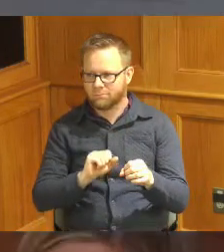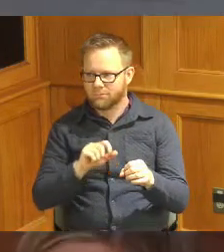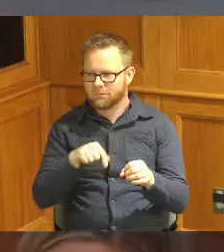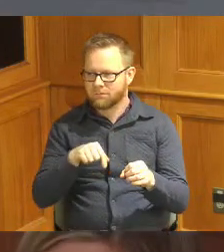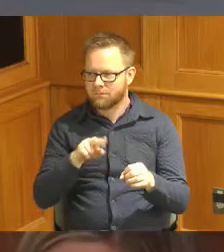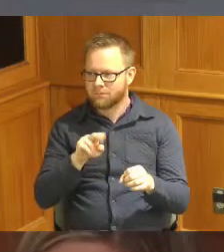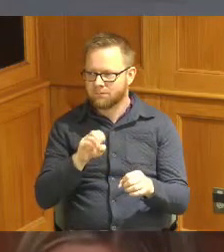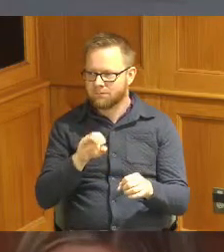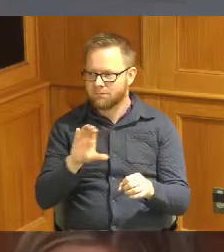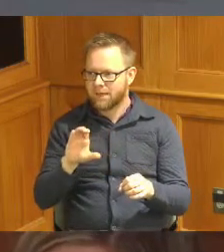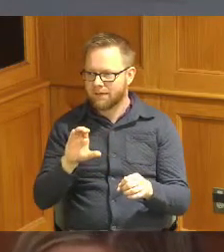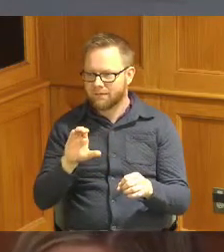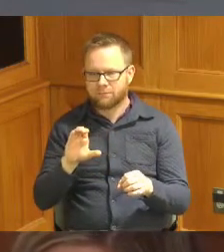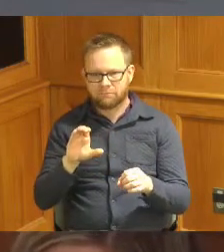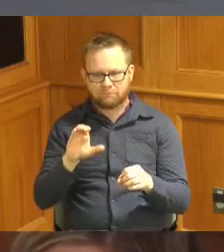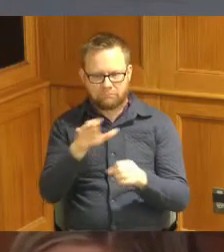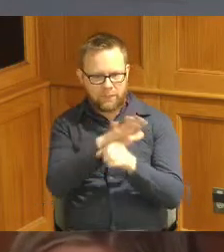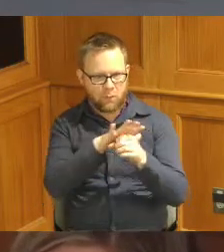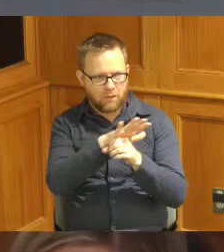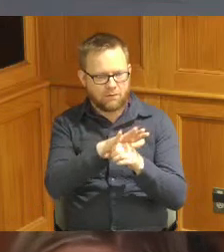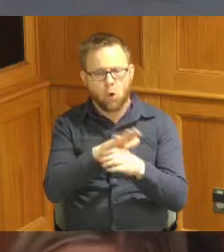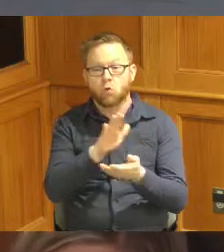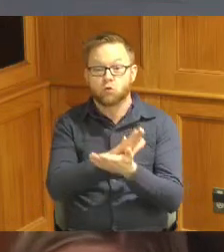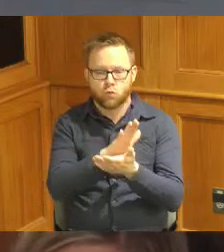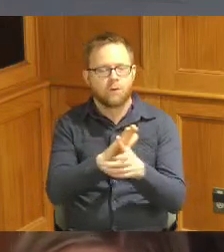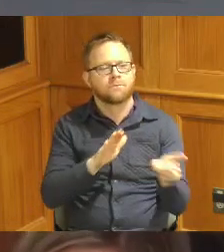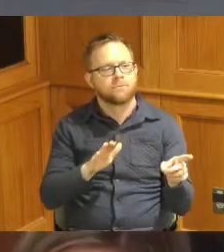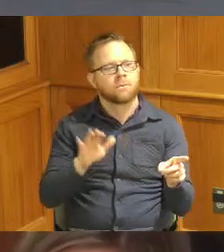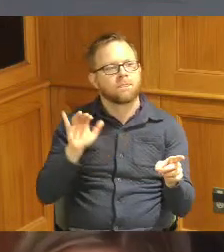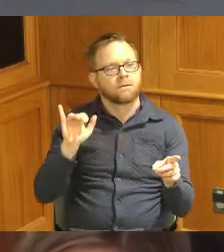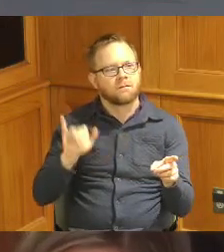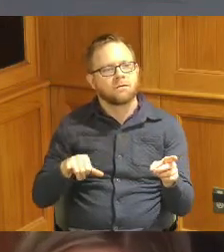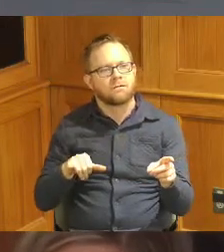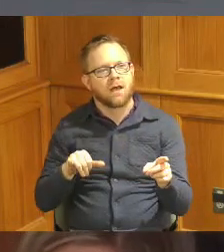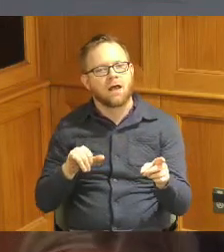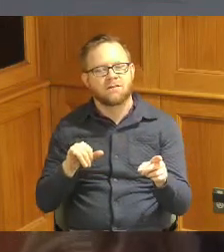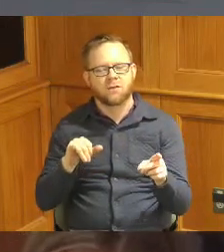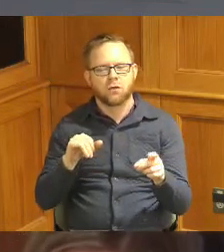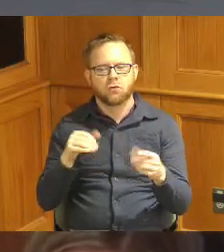part of this grant is the farm to table and urban gardening part so we just started a new horse farm